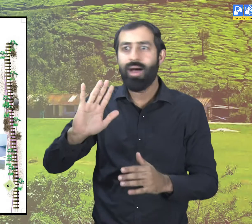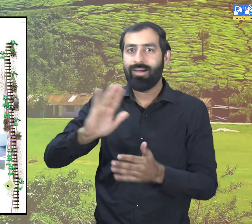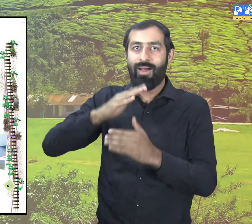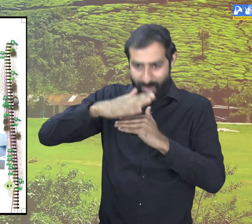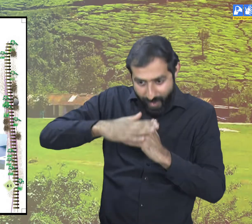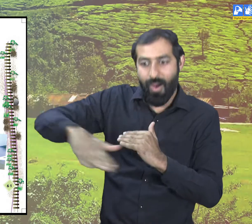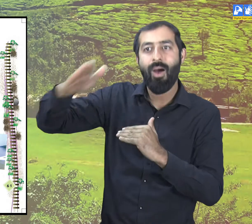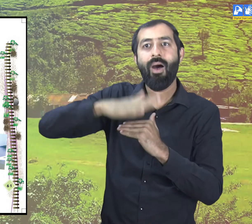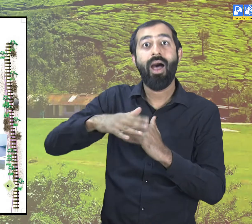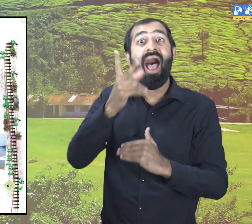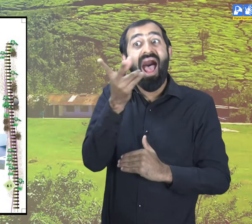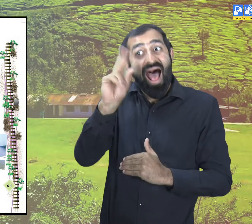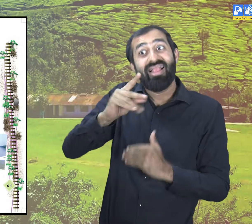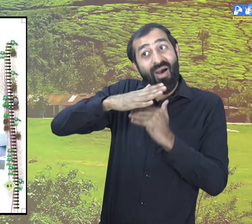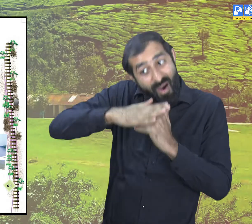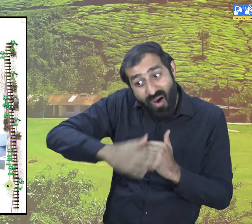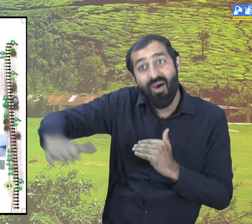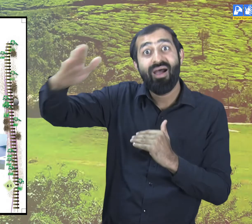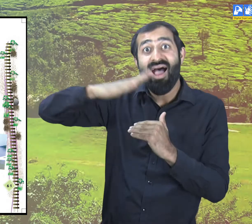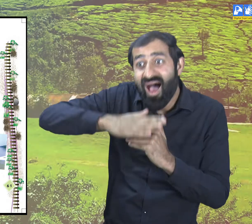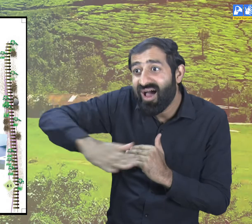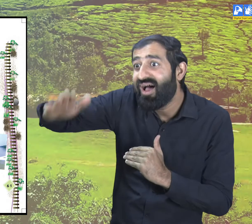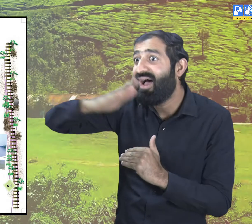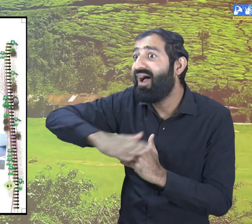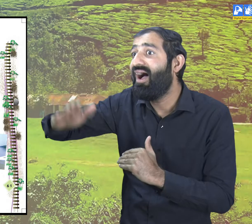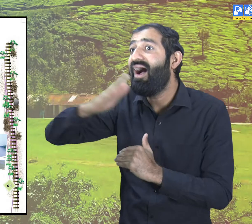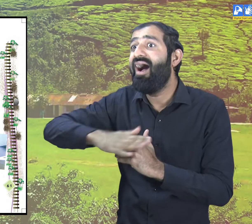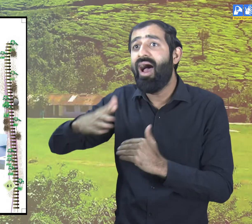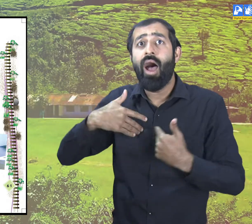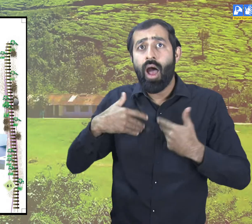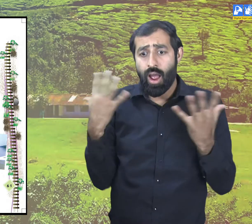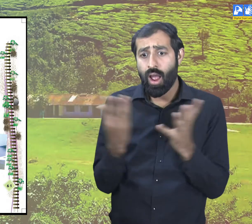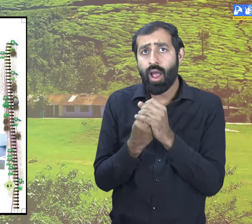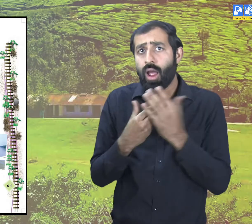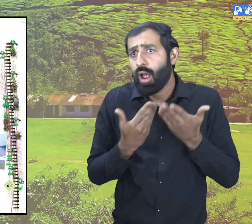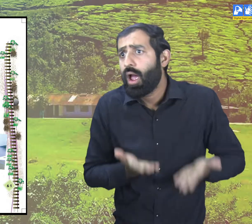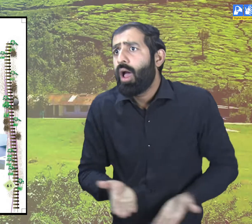but no our travel had not ended yet.